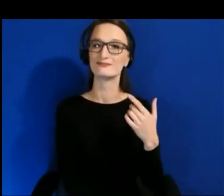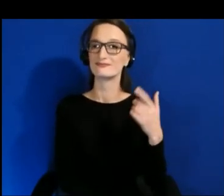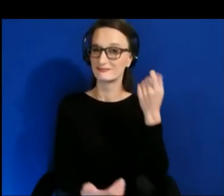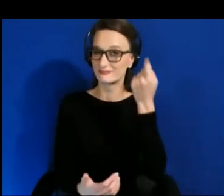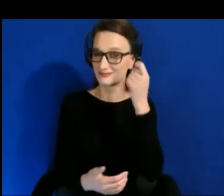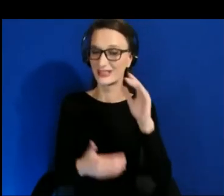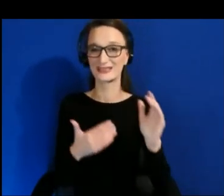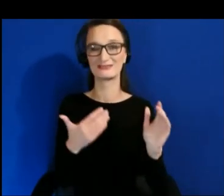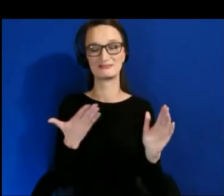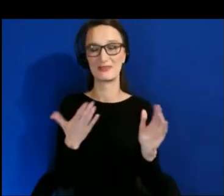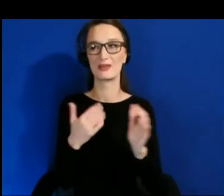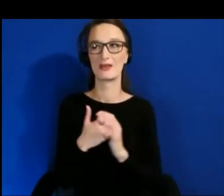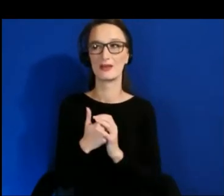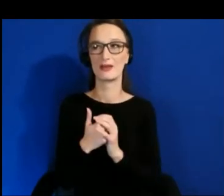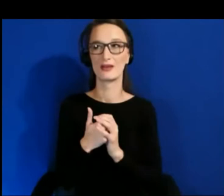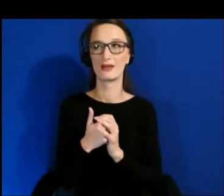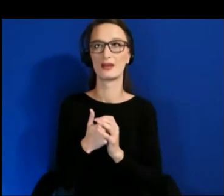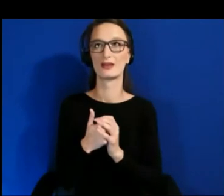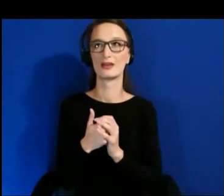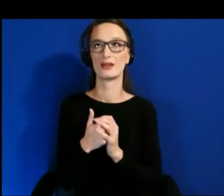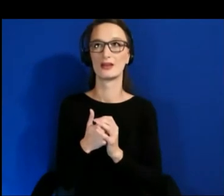to turn those things on and off, but you have to remember to do it.